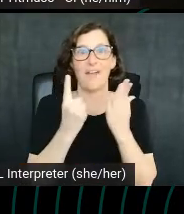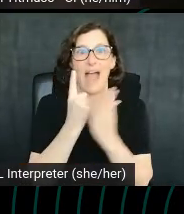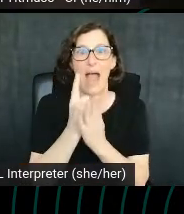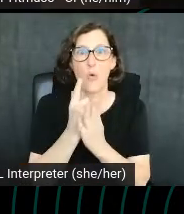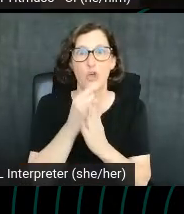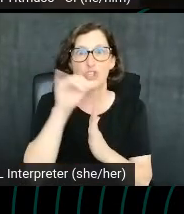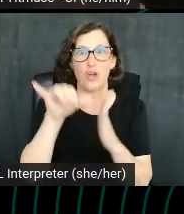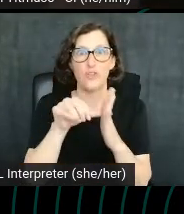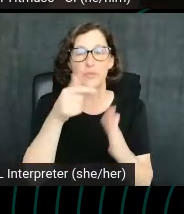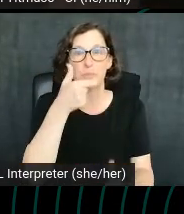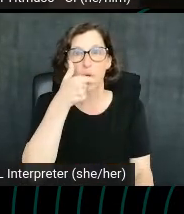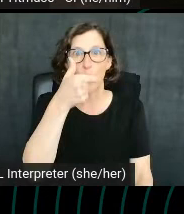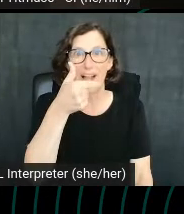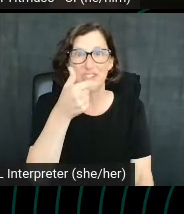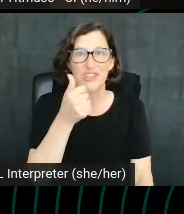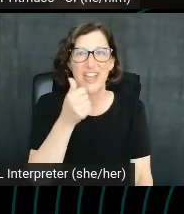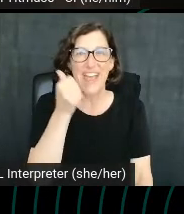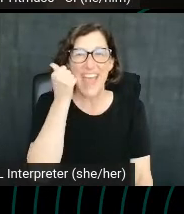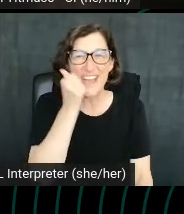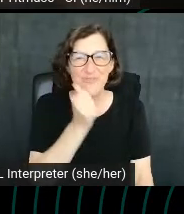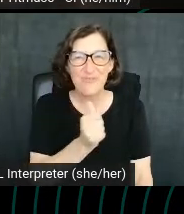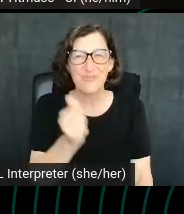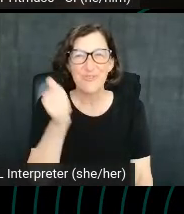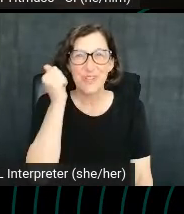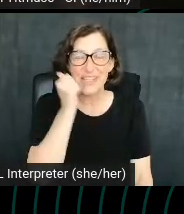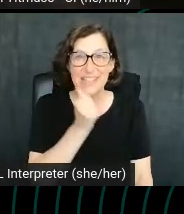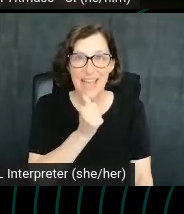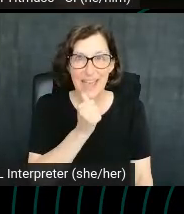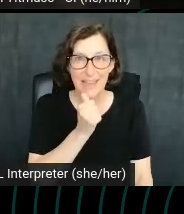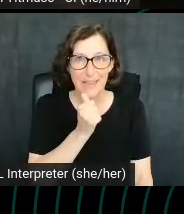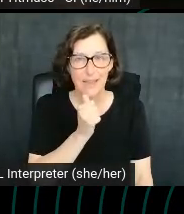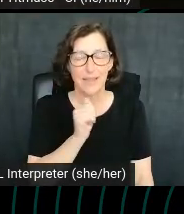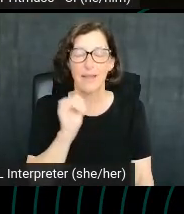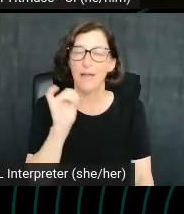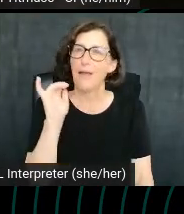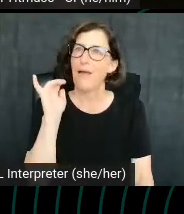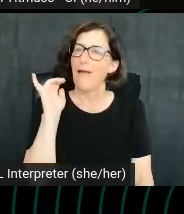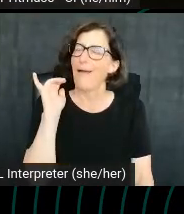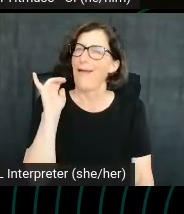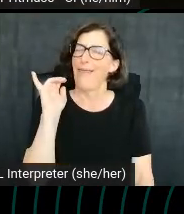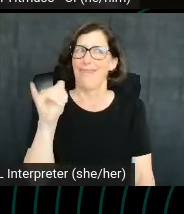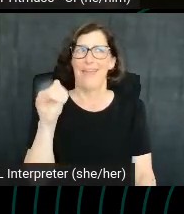Billion with a B. That can really be a very difficult thing to put into perspective.